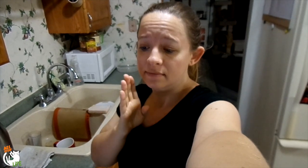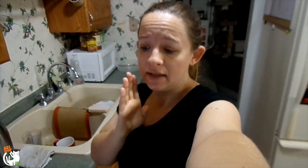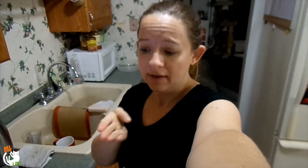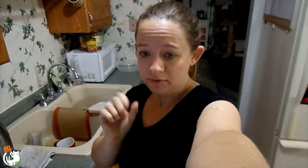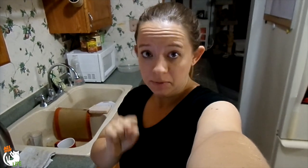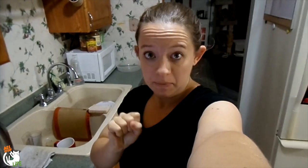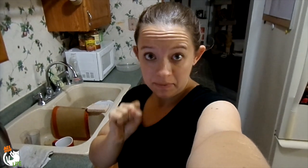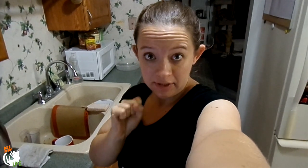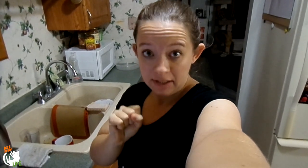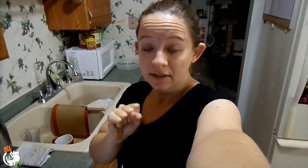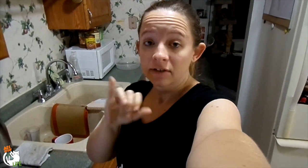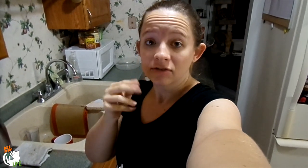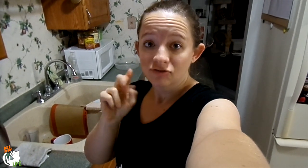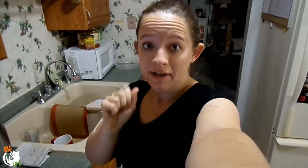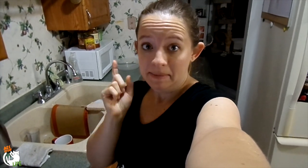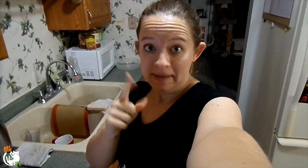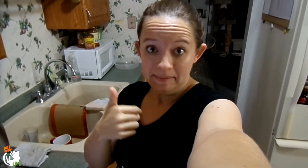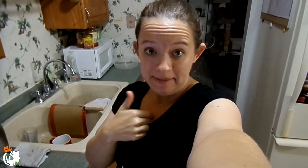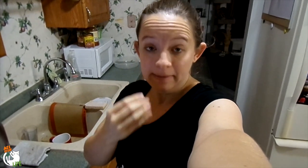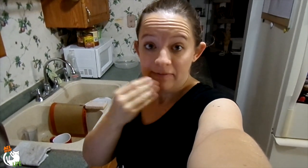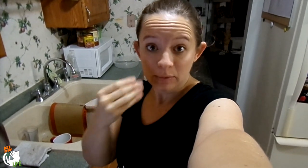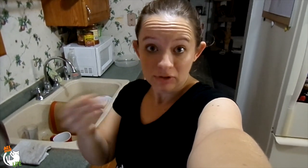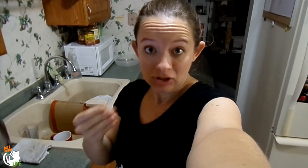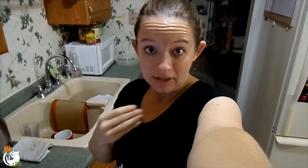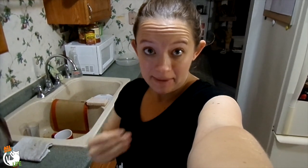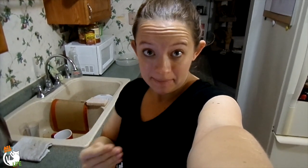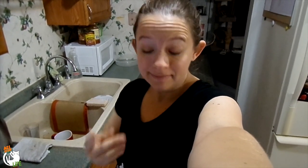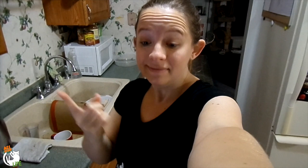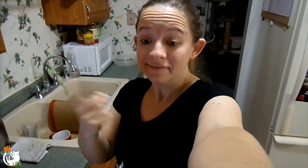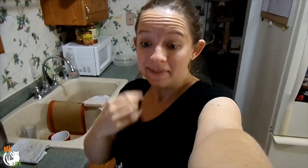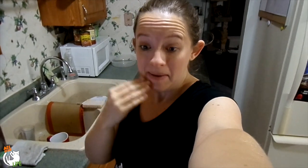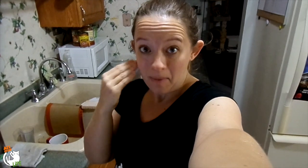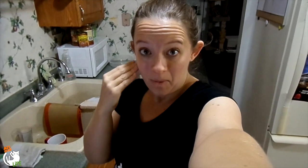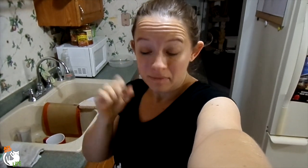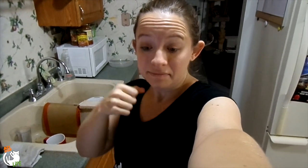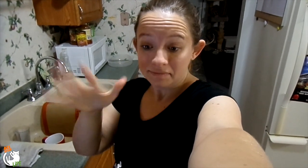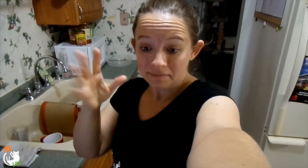Then after work, Jenna came with me to go grocery shopping.